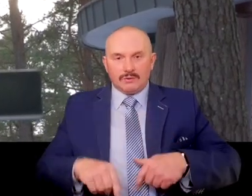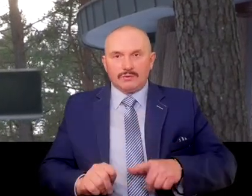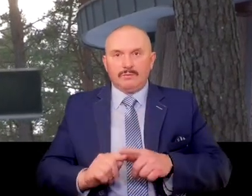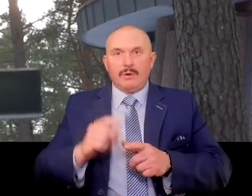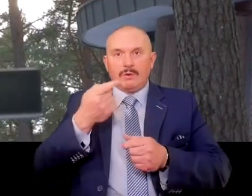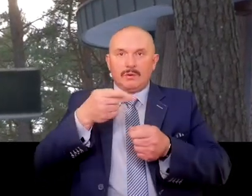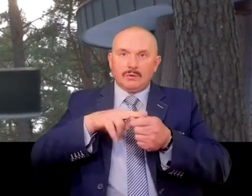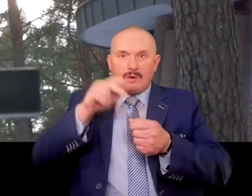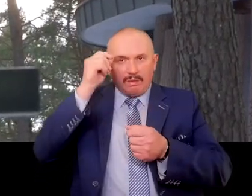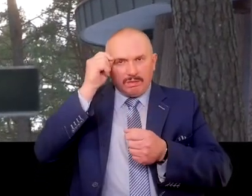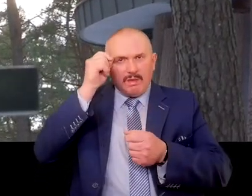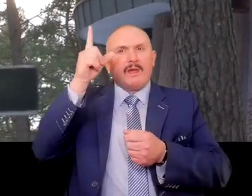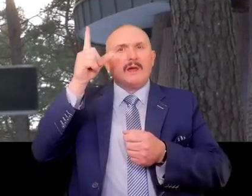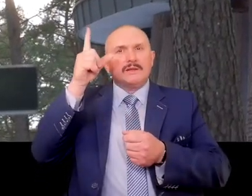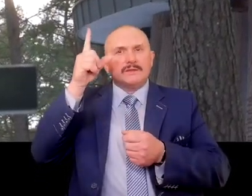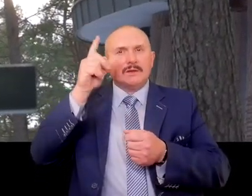Getting rid of intelligentsia,